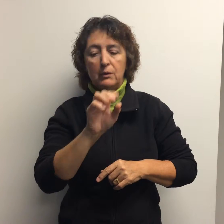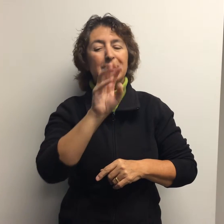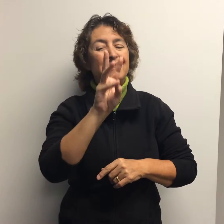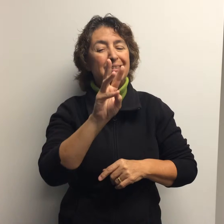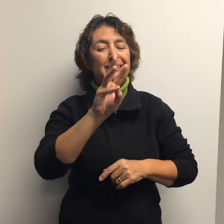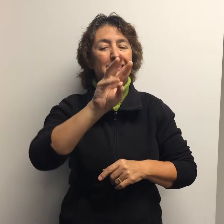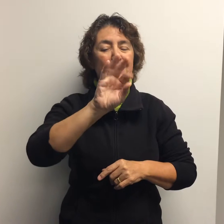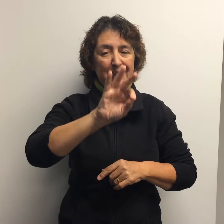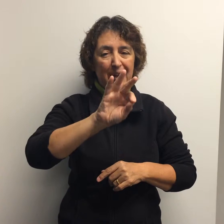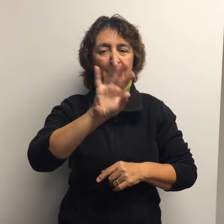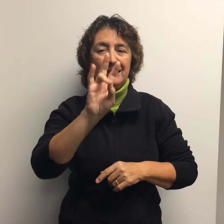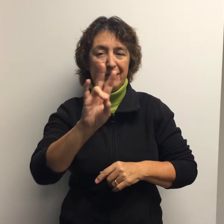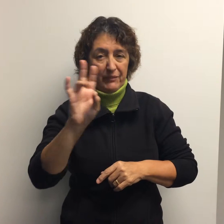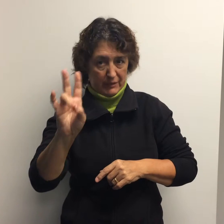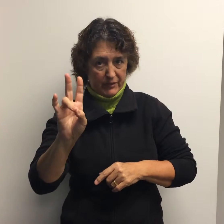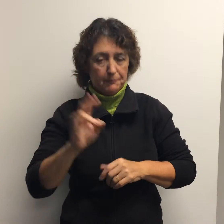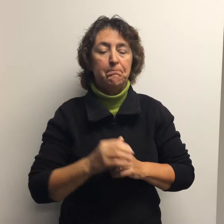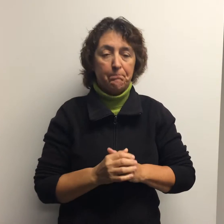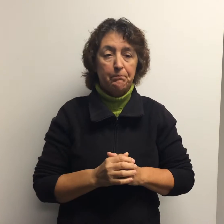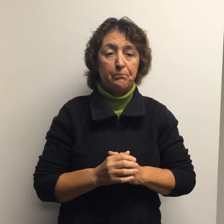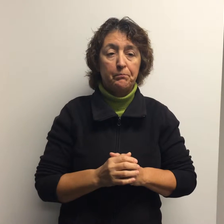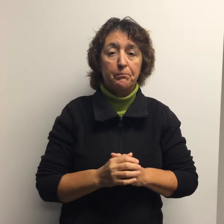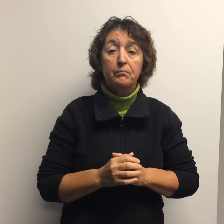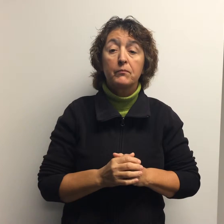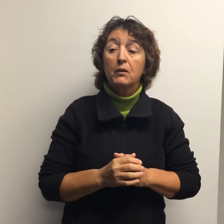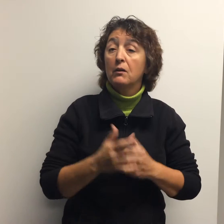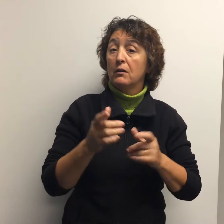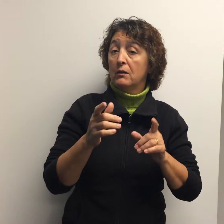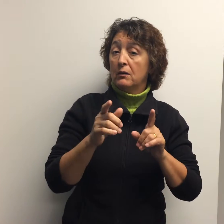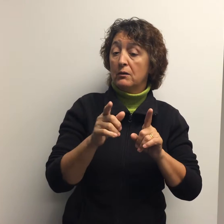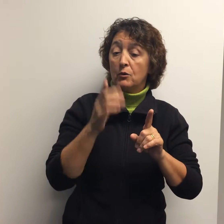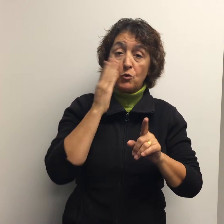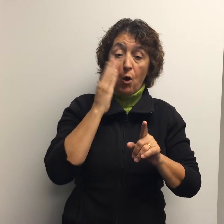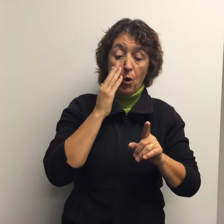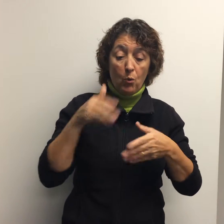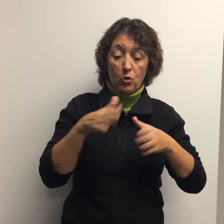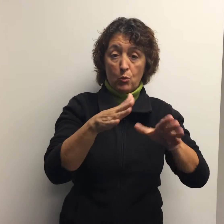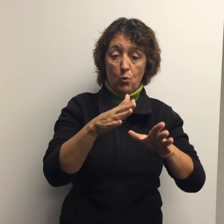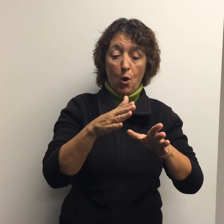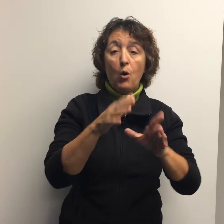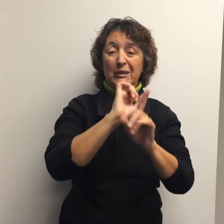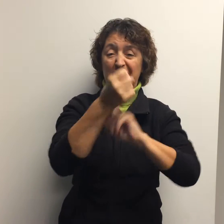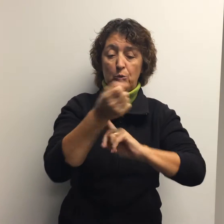• Know the road conditions before you travel.